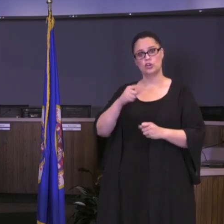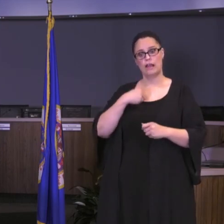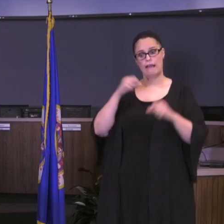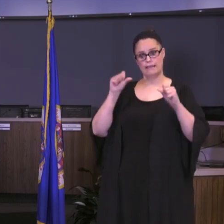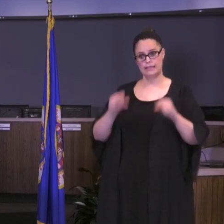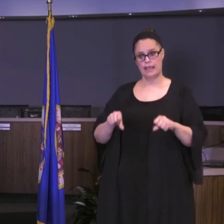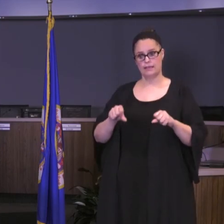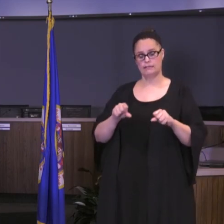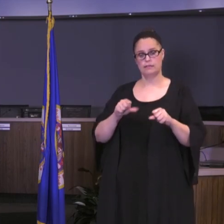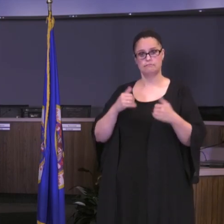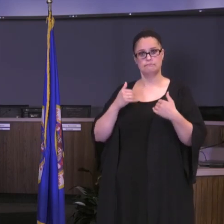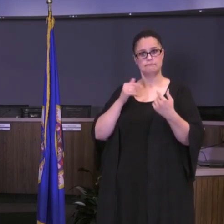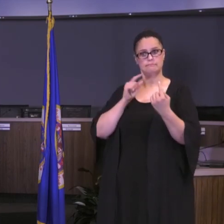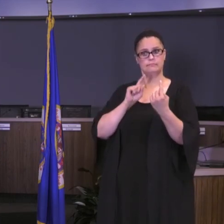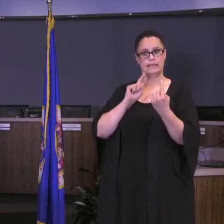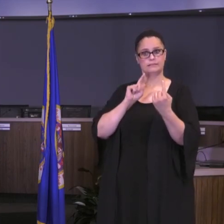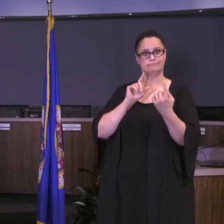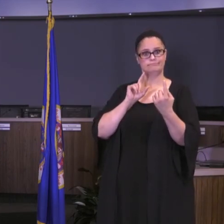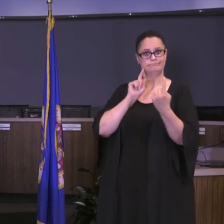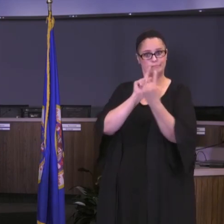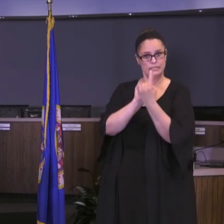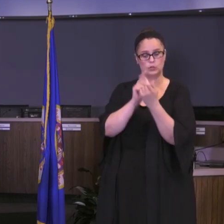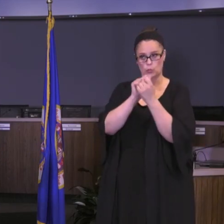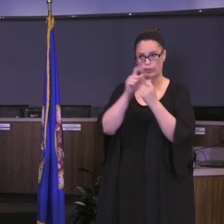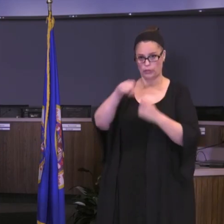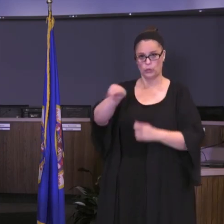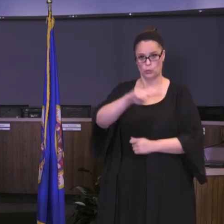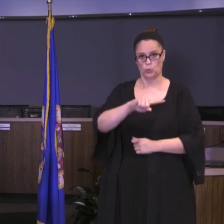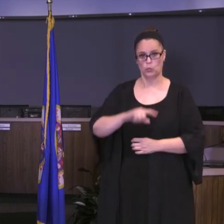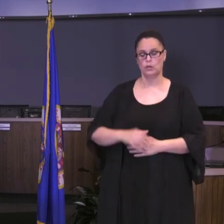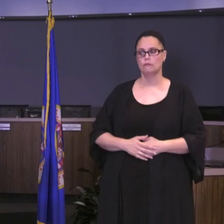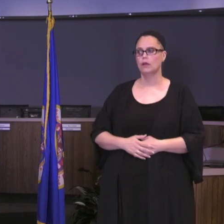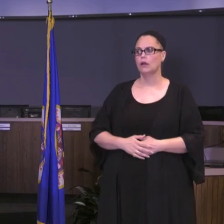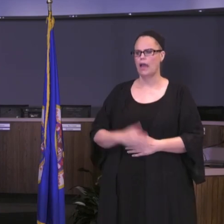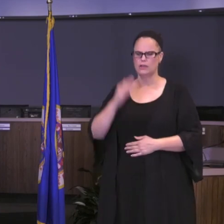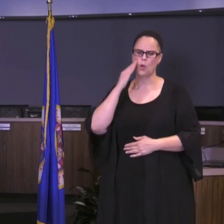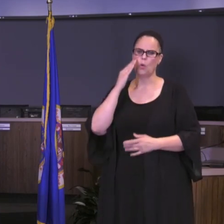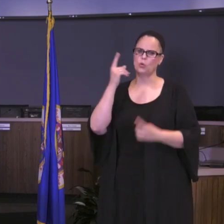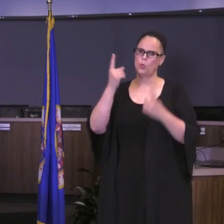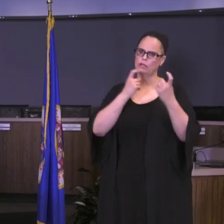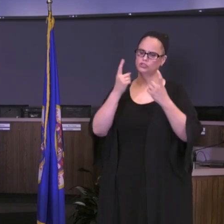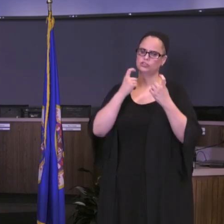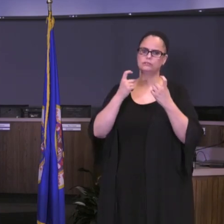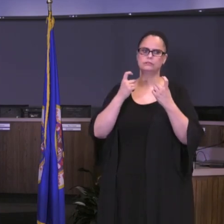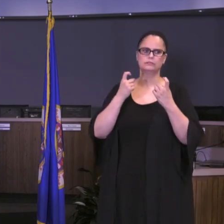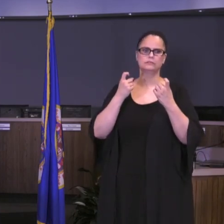with you. I know that there have been times where I've had questions come in and perhaps in the future they will be